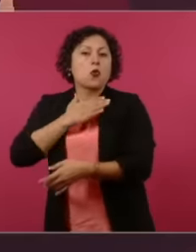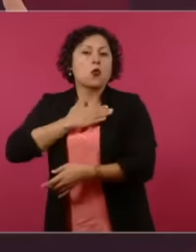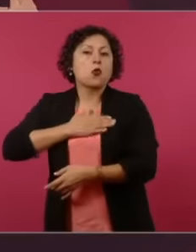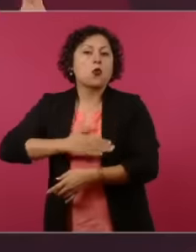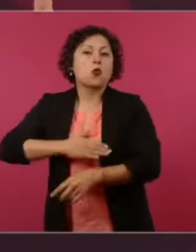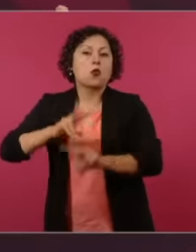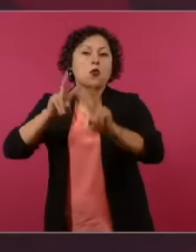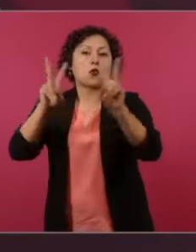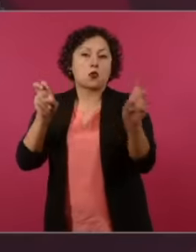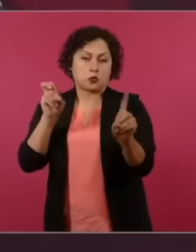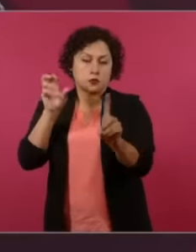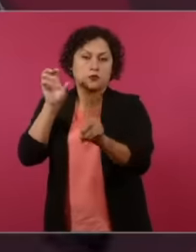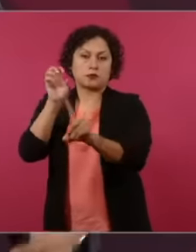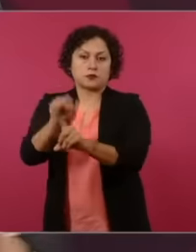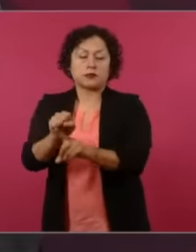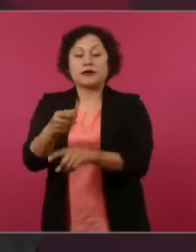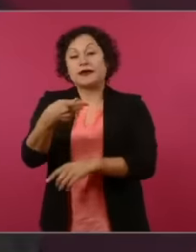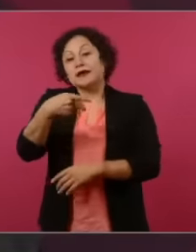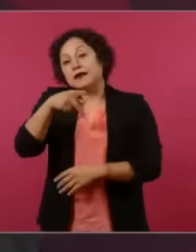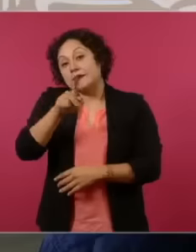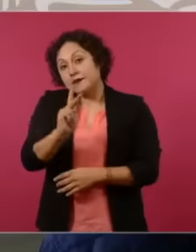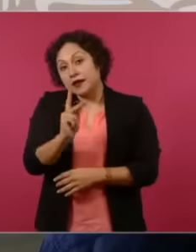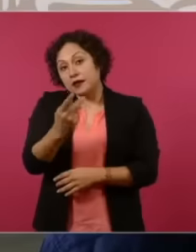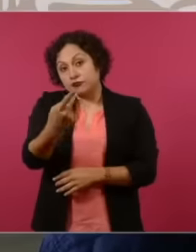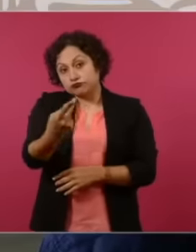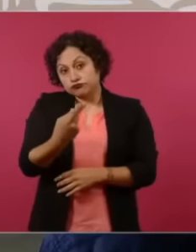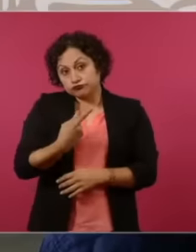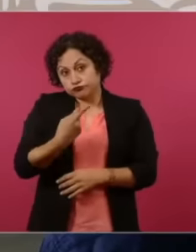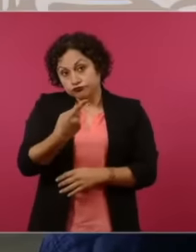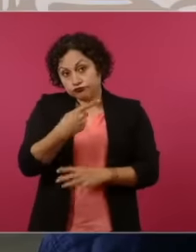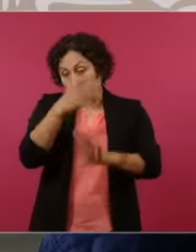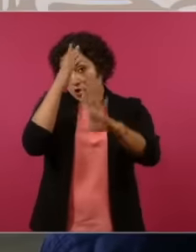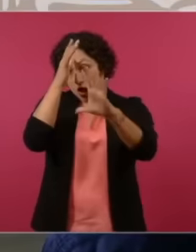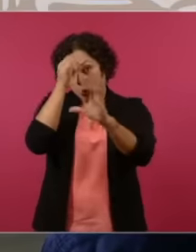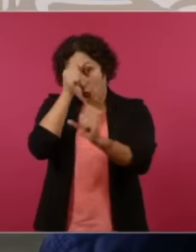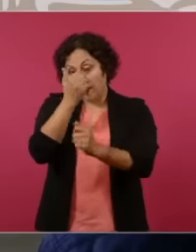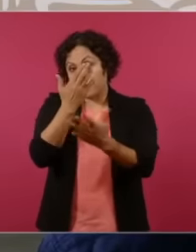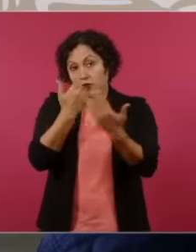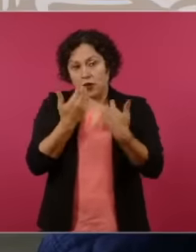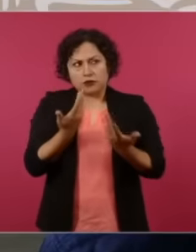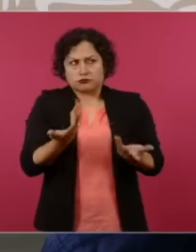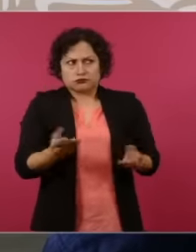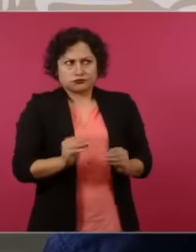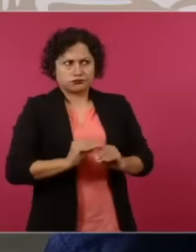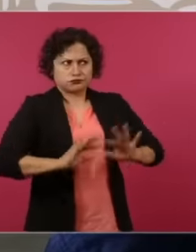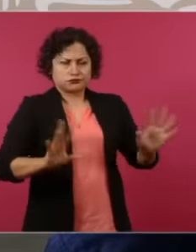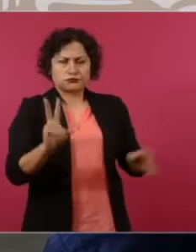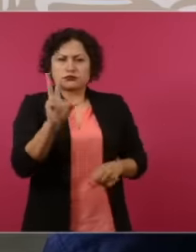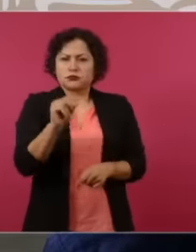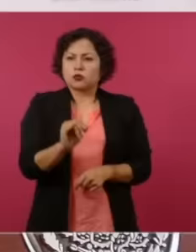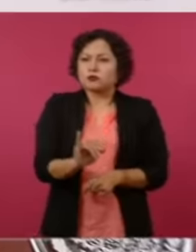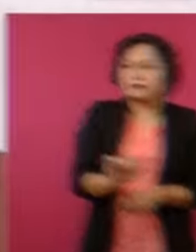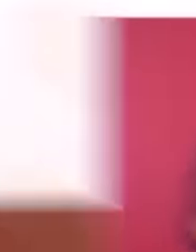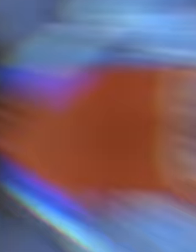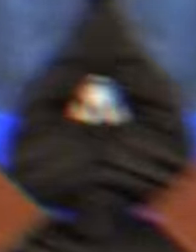Listening to these types of reporters who do not contribute anything to the conference On the contrary, they only look for the